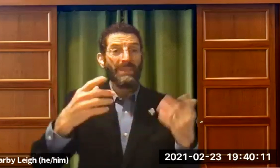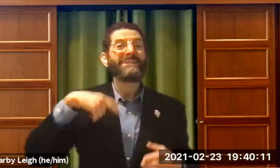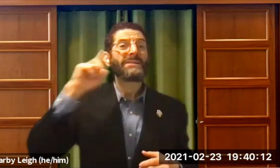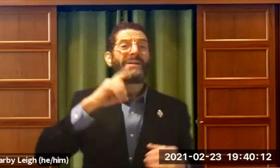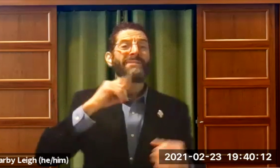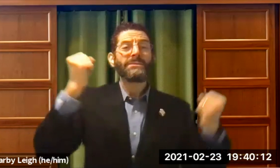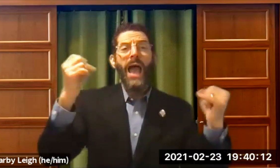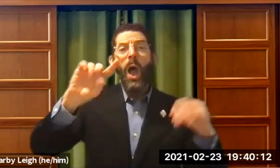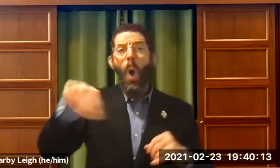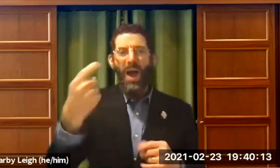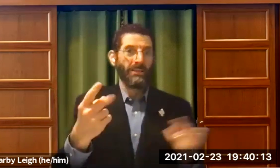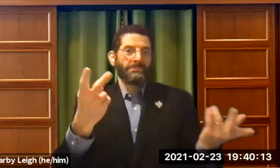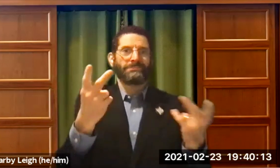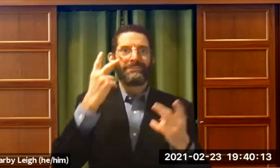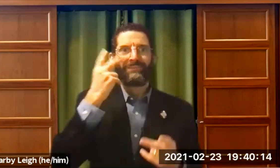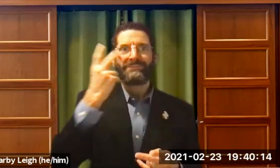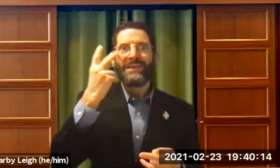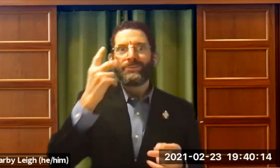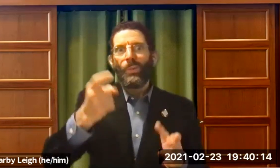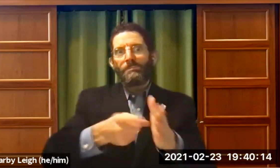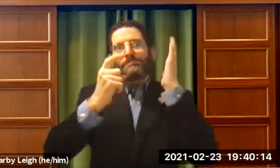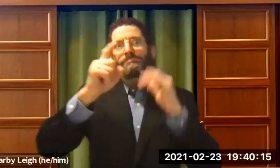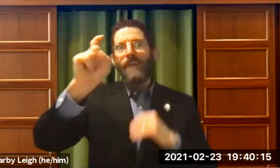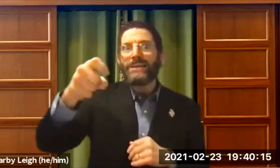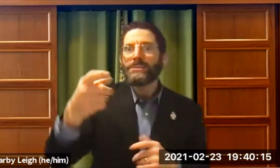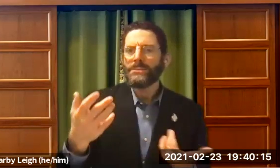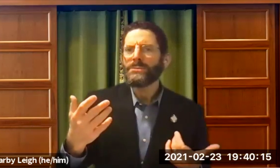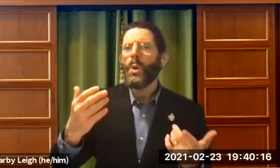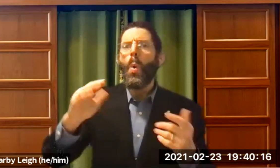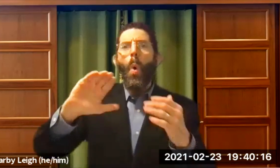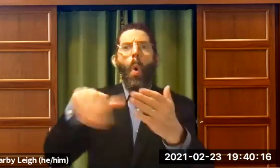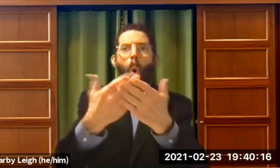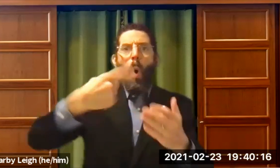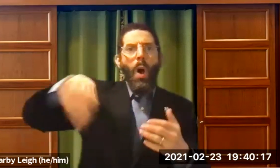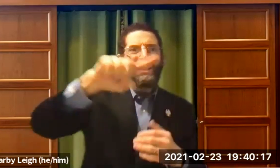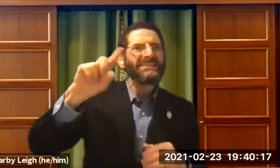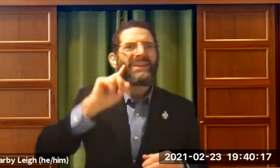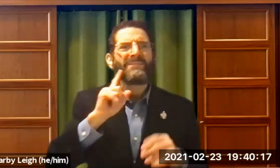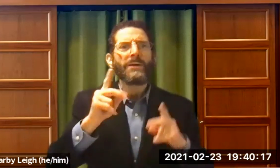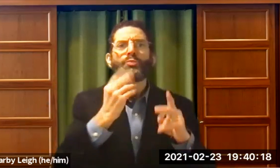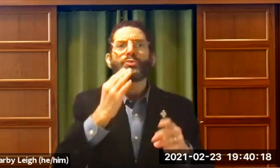, visual access is so important. So it was a very visual experience for me.